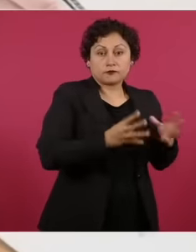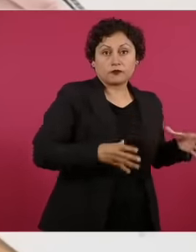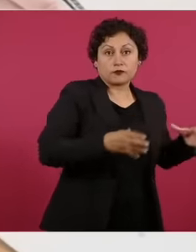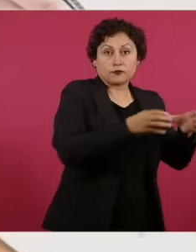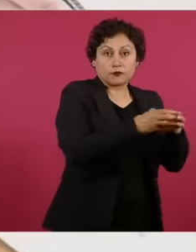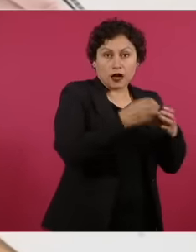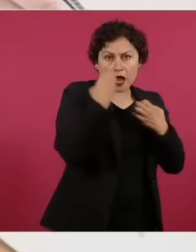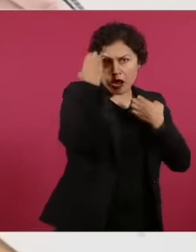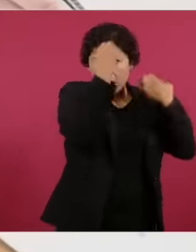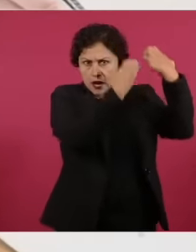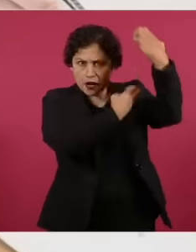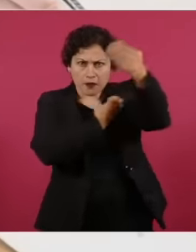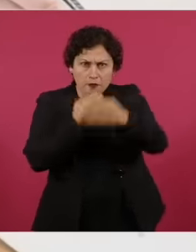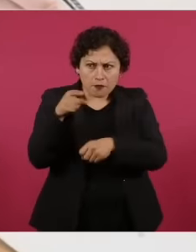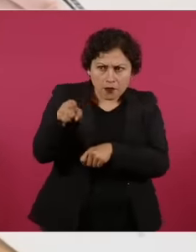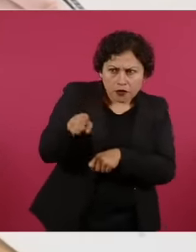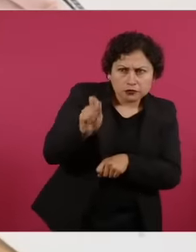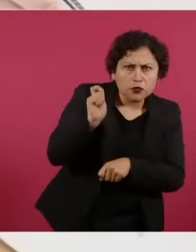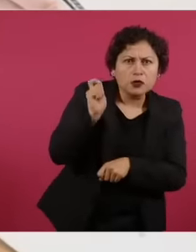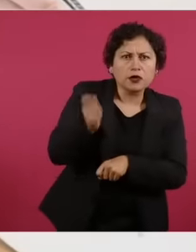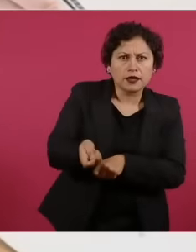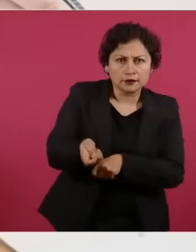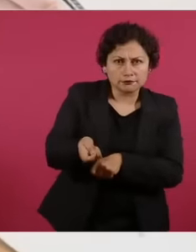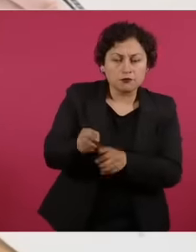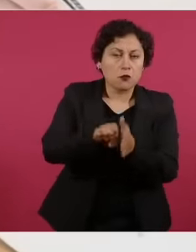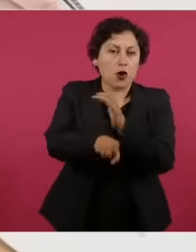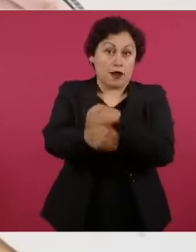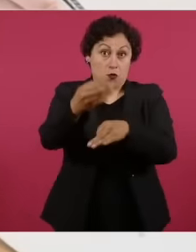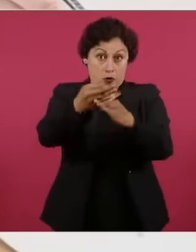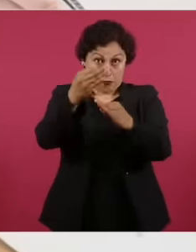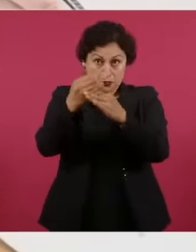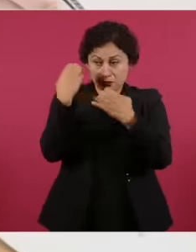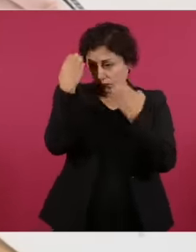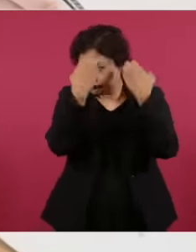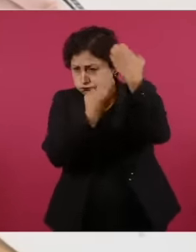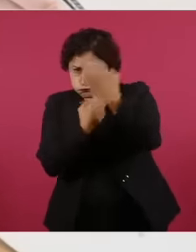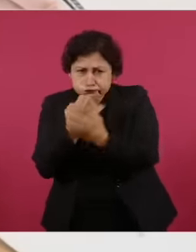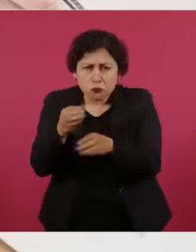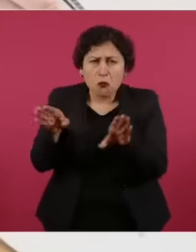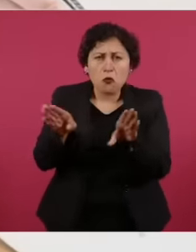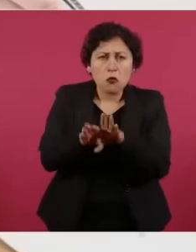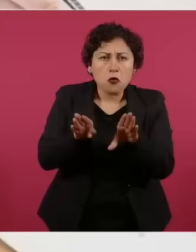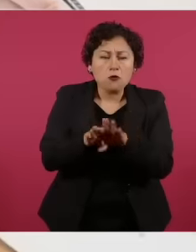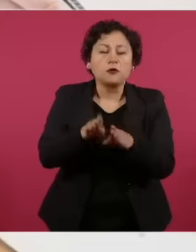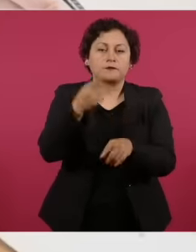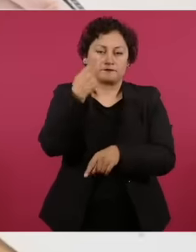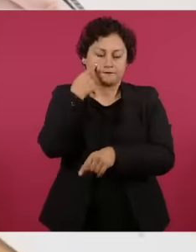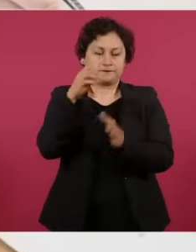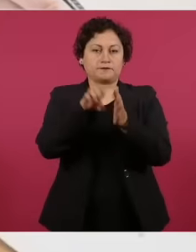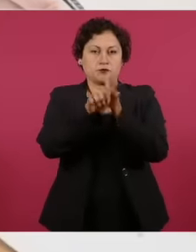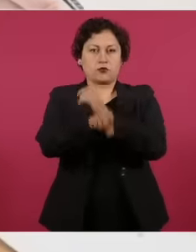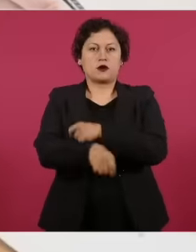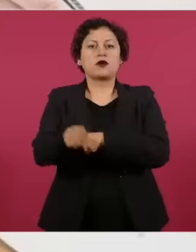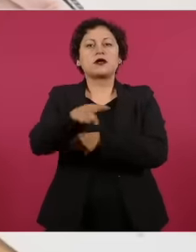with public officials. What currently happens once the judges and magistrates are ratified?